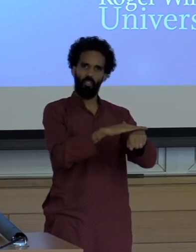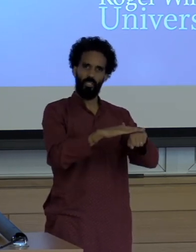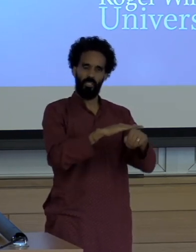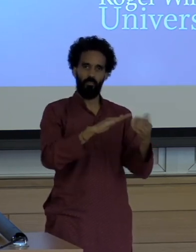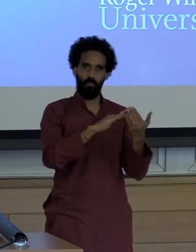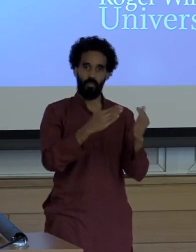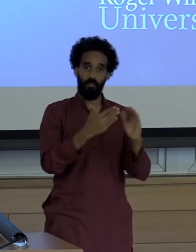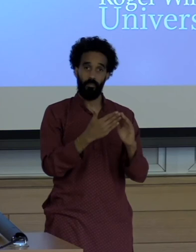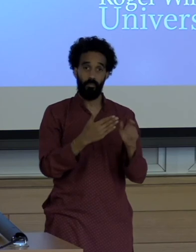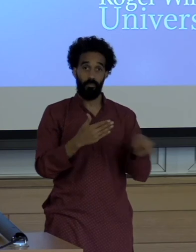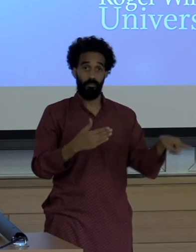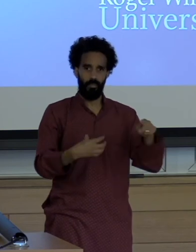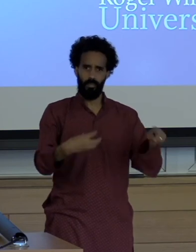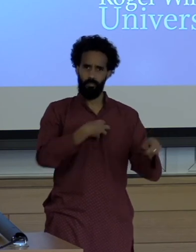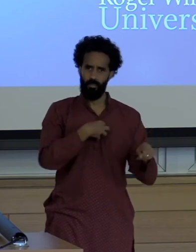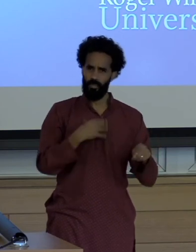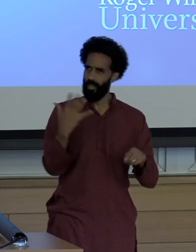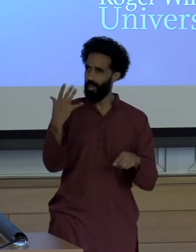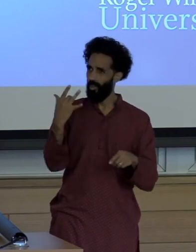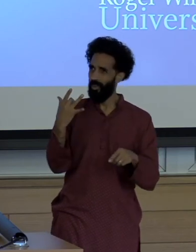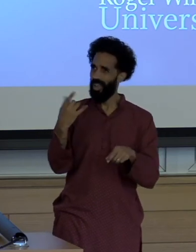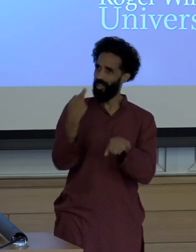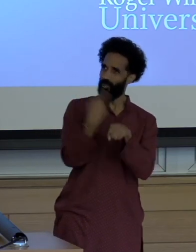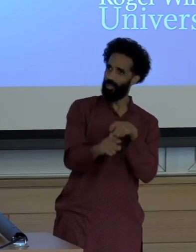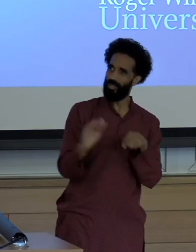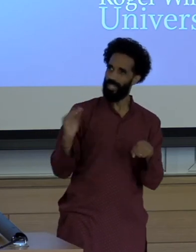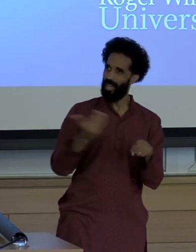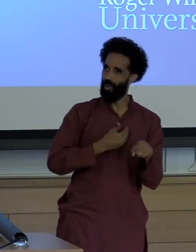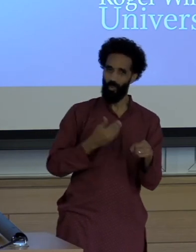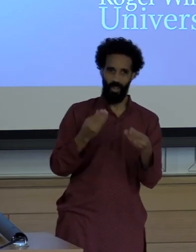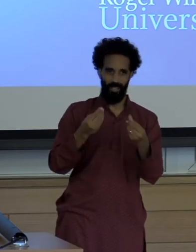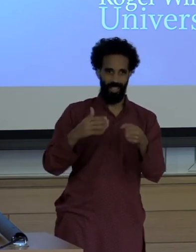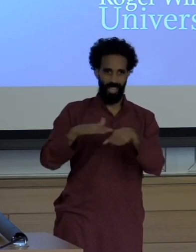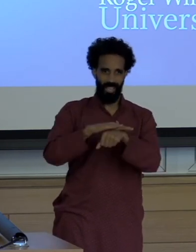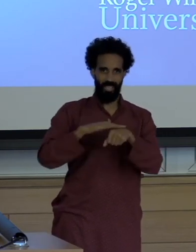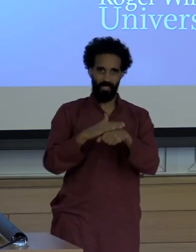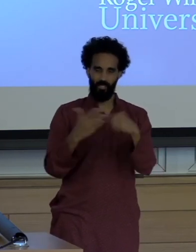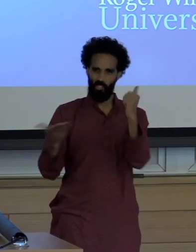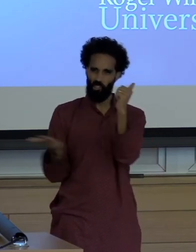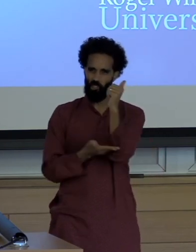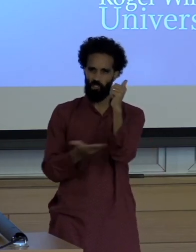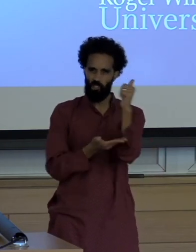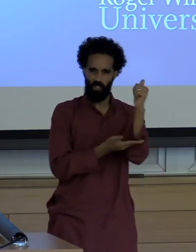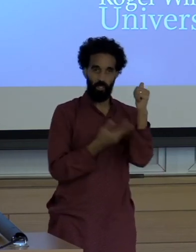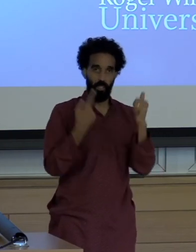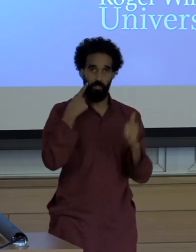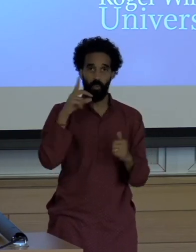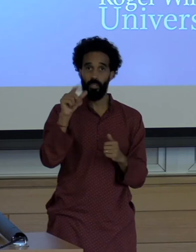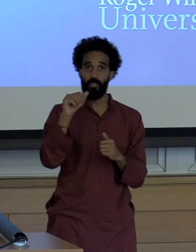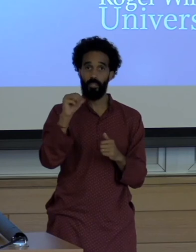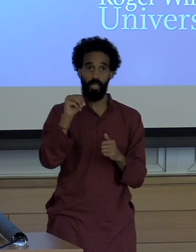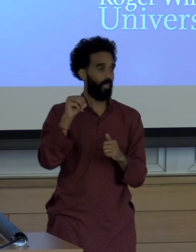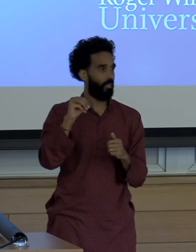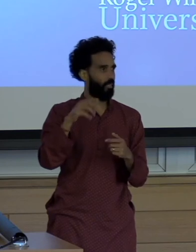Complaining that their lands are being taken away in the forested for this mega dam that goes to power the Chinese mine